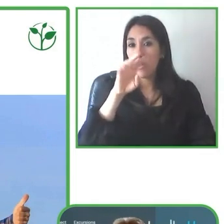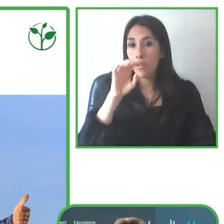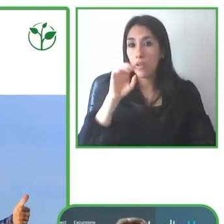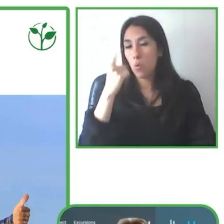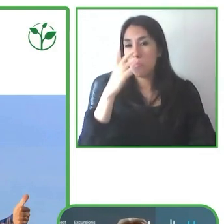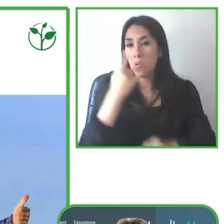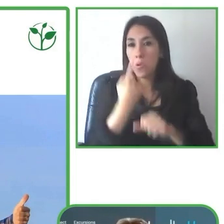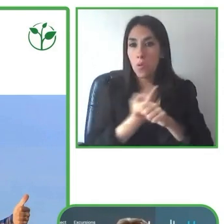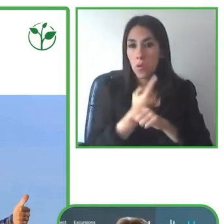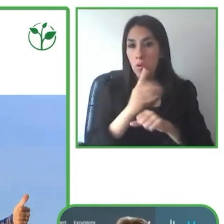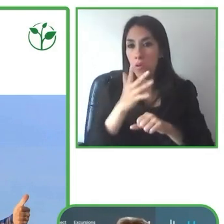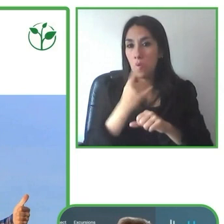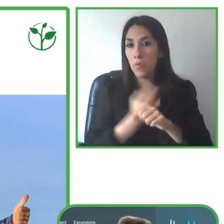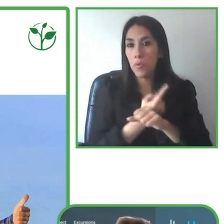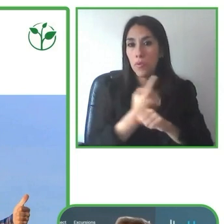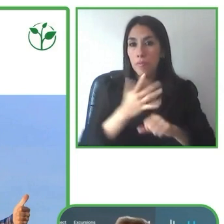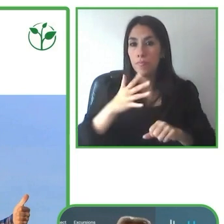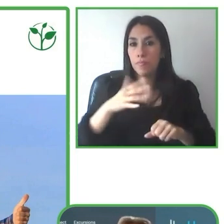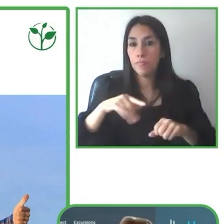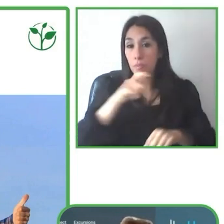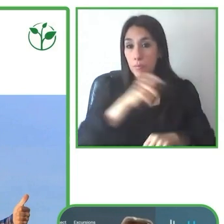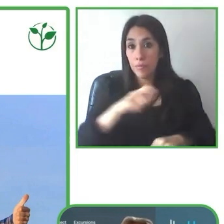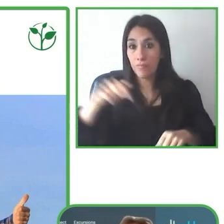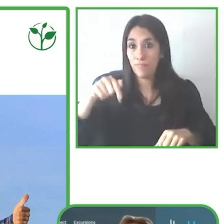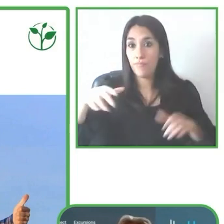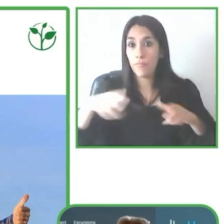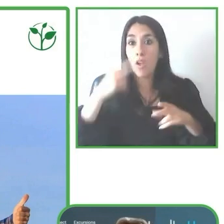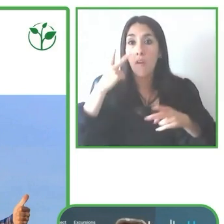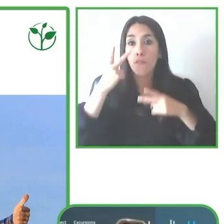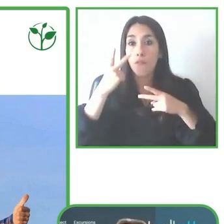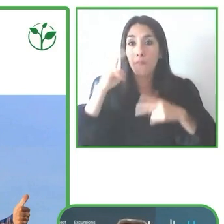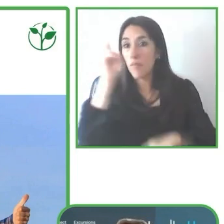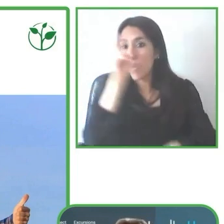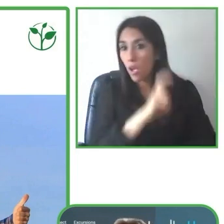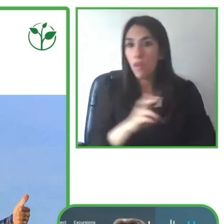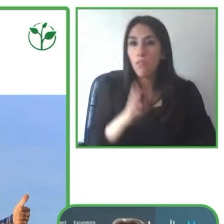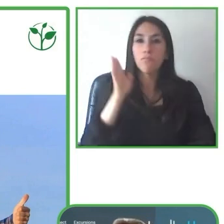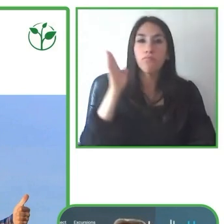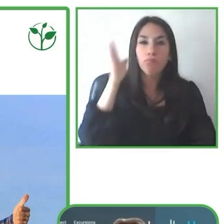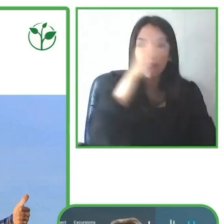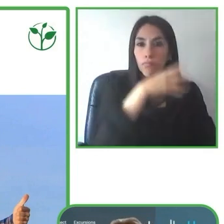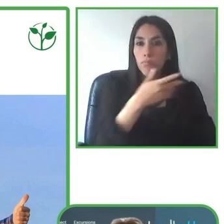people with disabilities will travel with Globe4all and more than